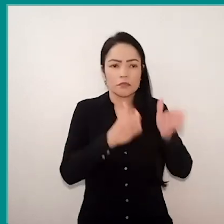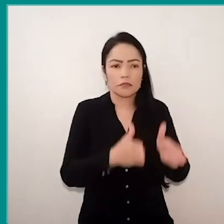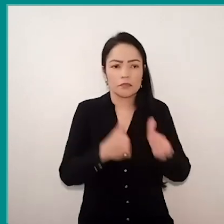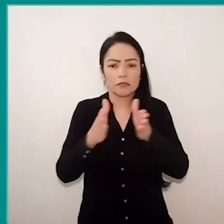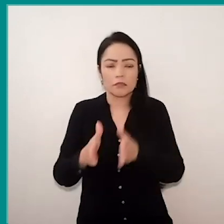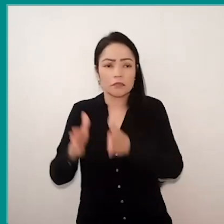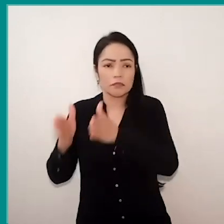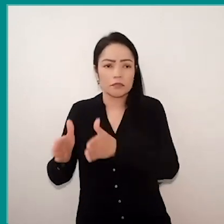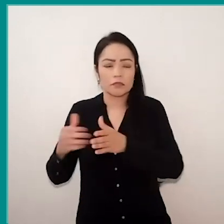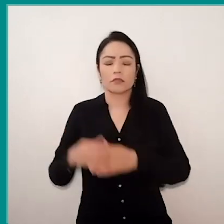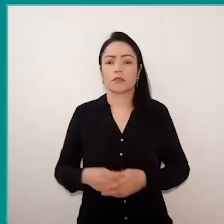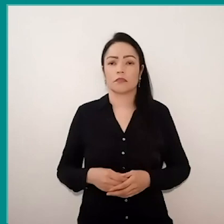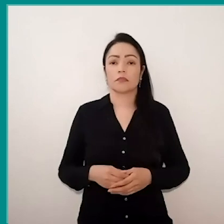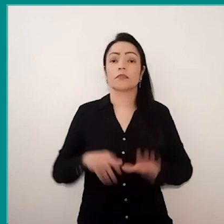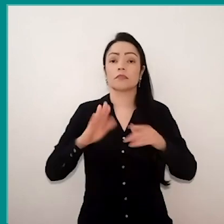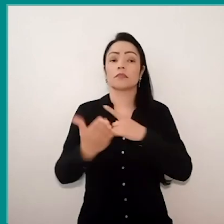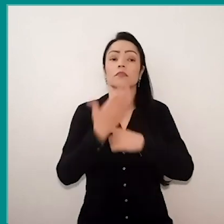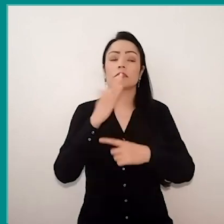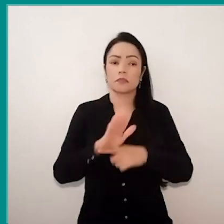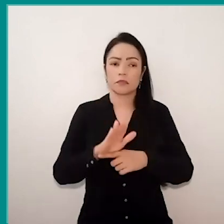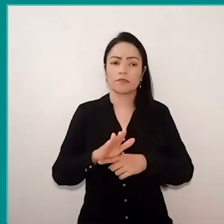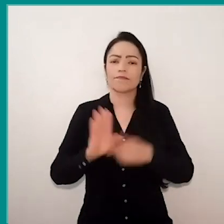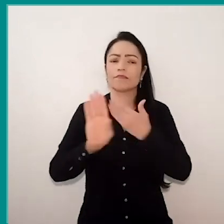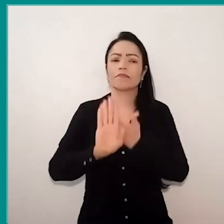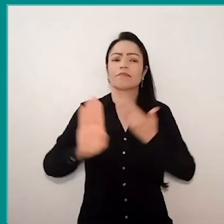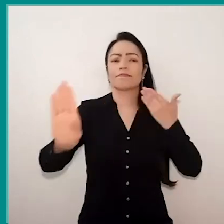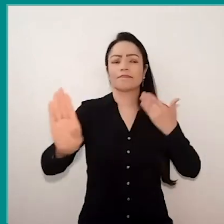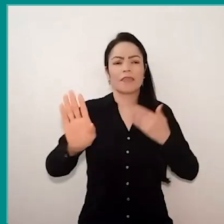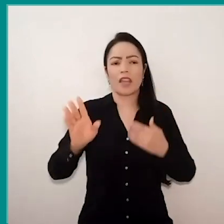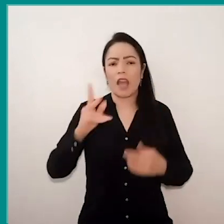and the collaborative is getting farther and farther away, it's everyone in your world.